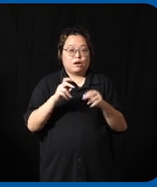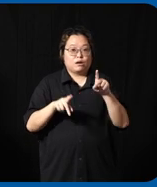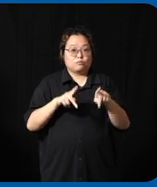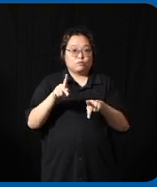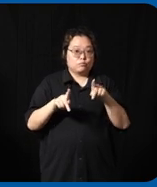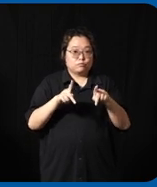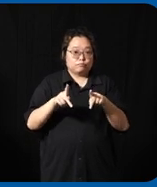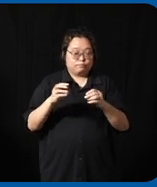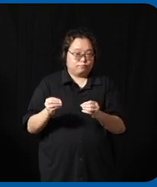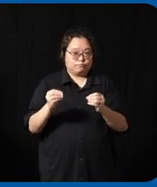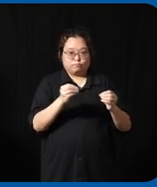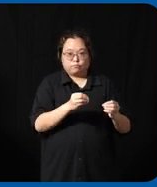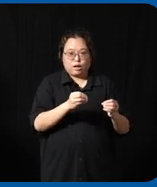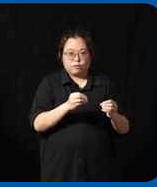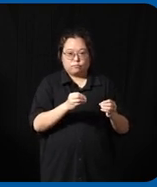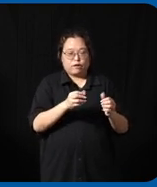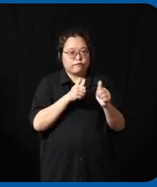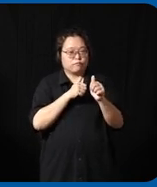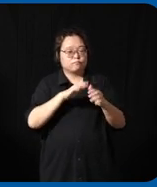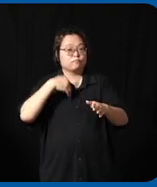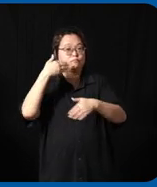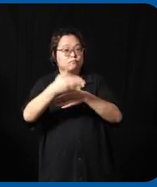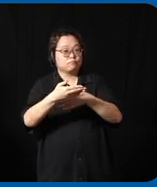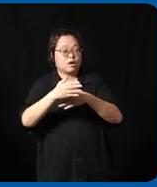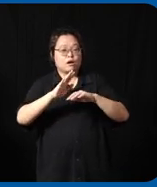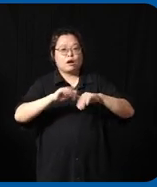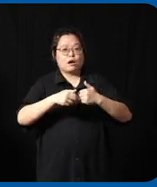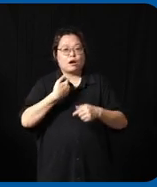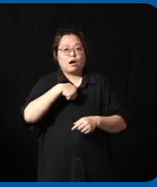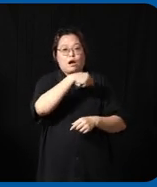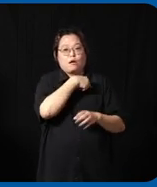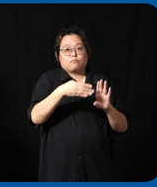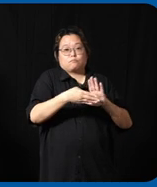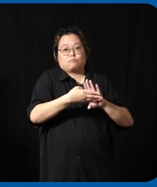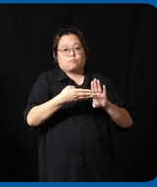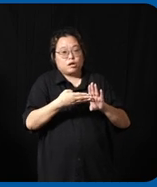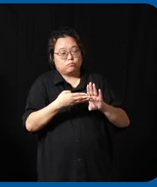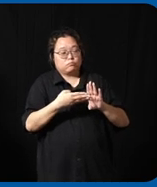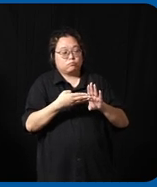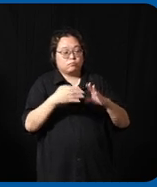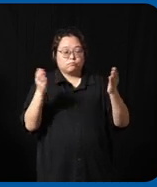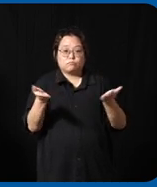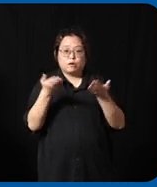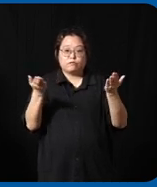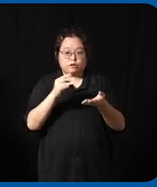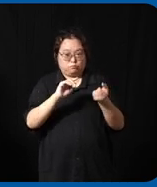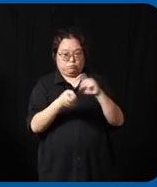organization followed that would be that how can our Brands be a drive for change uh so you know